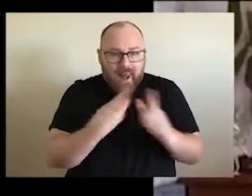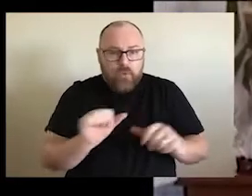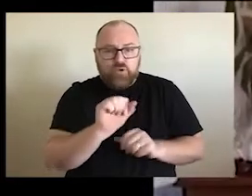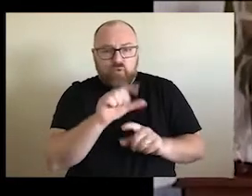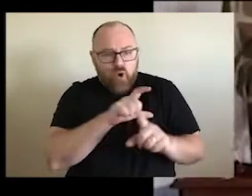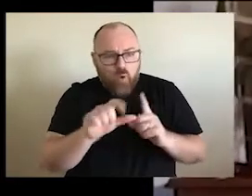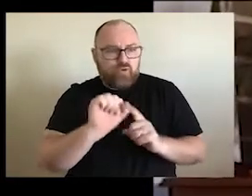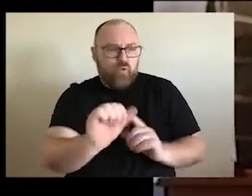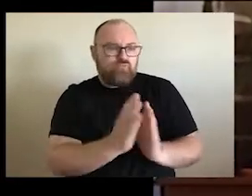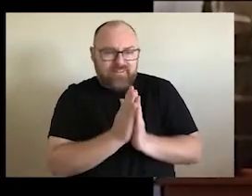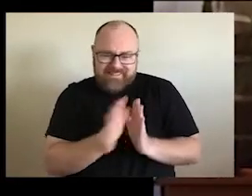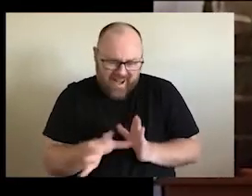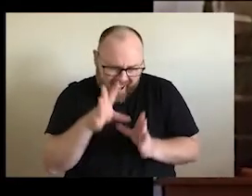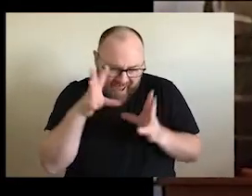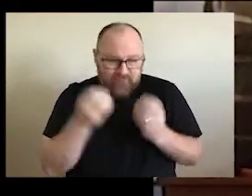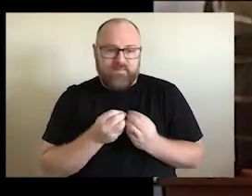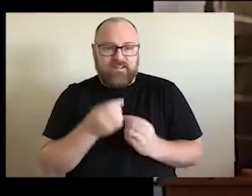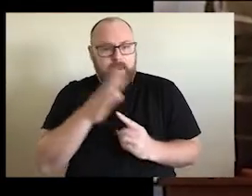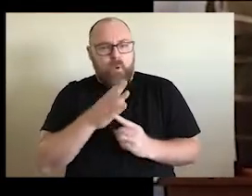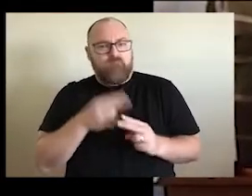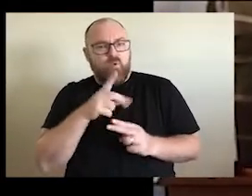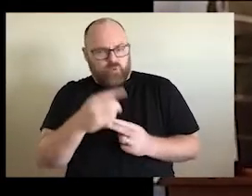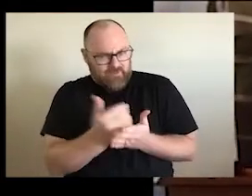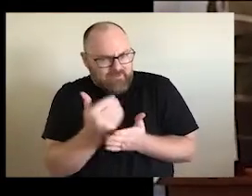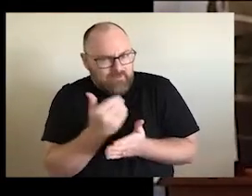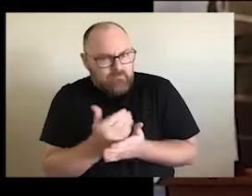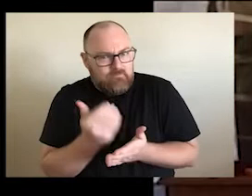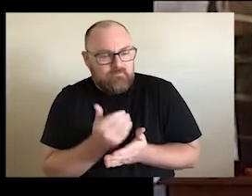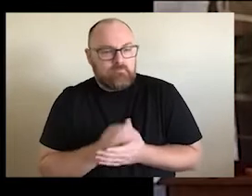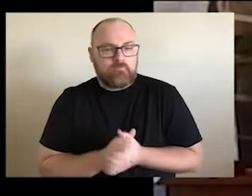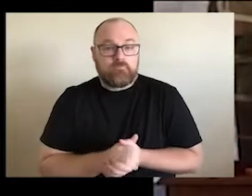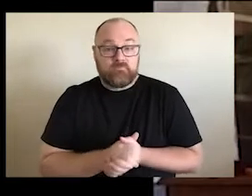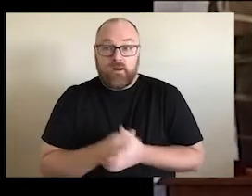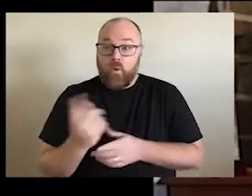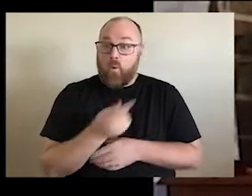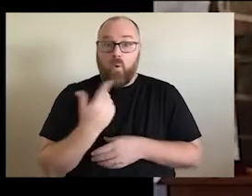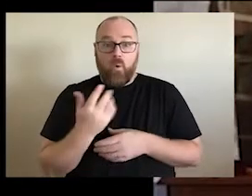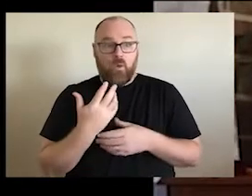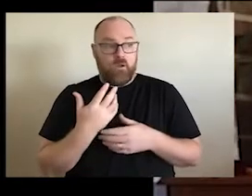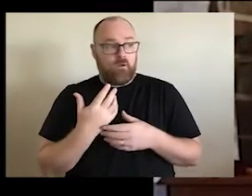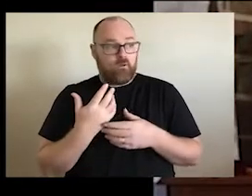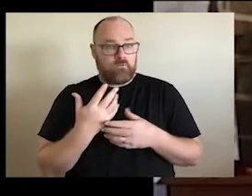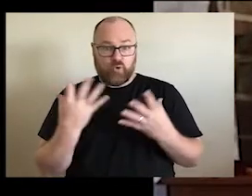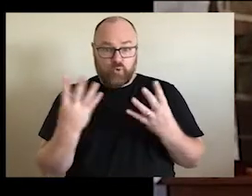that is important to them, you know, within the setting that we are and together, you know, we have unity in